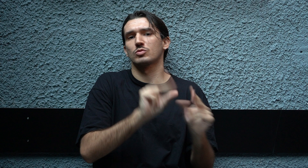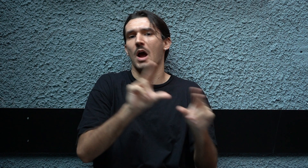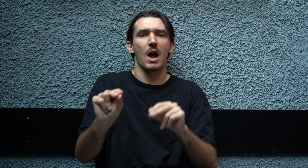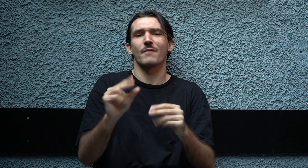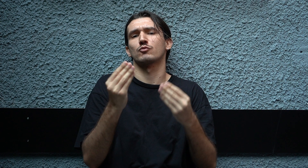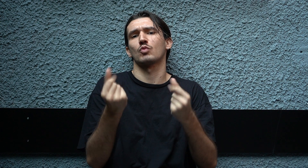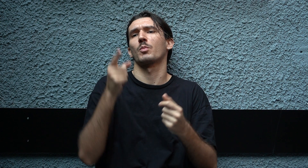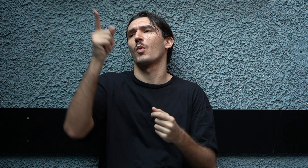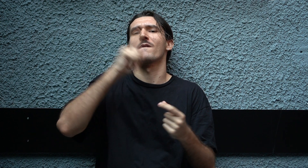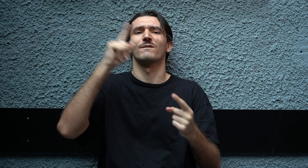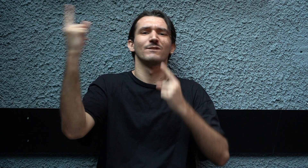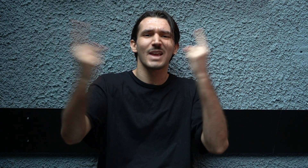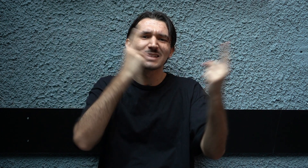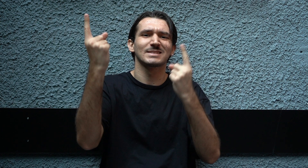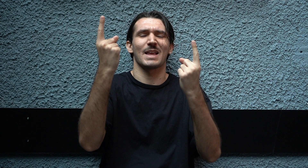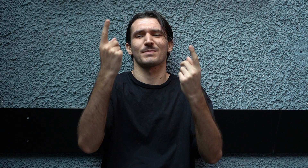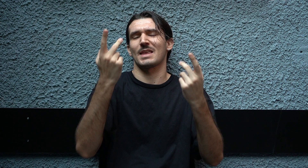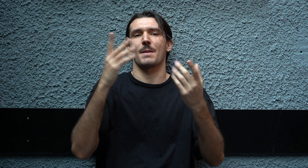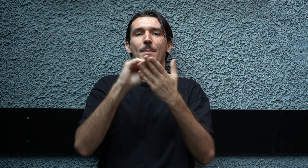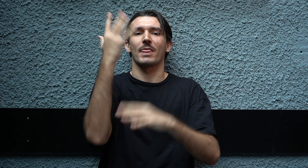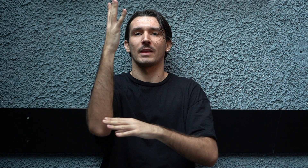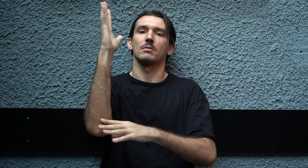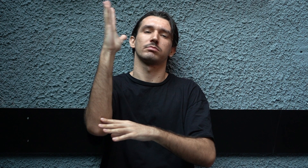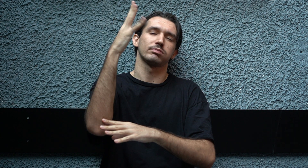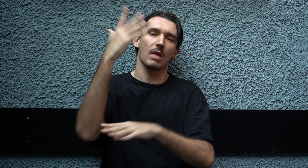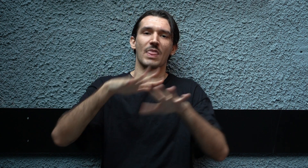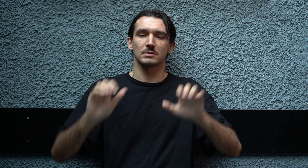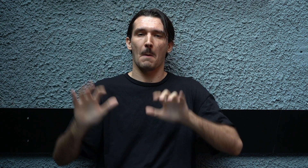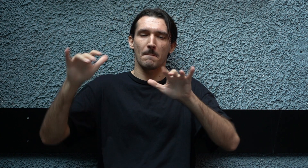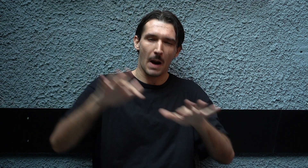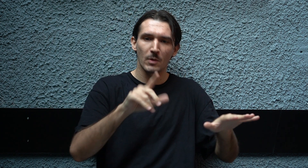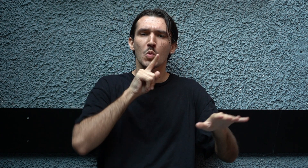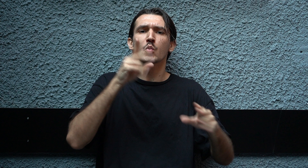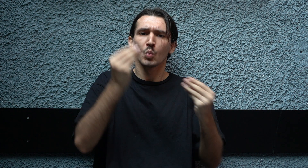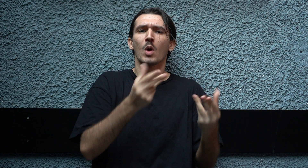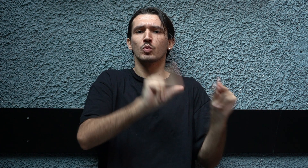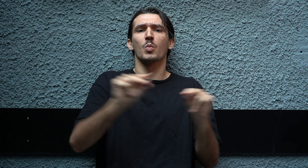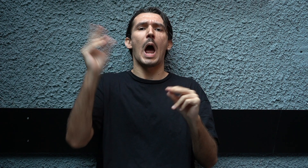As in nature, trees and waves follow the wind, so do I.